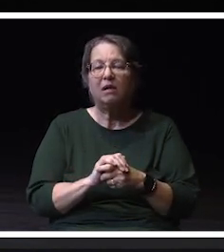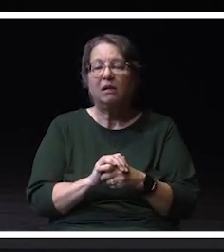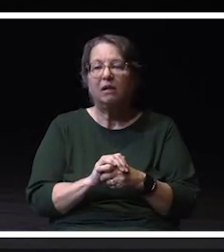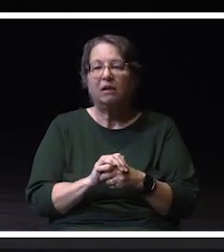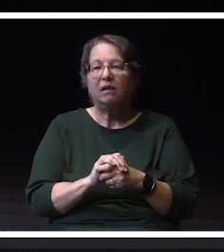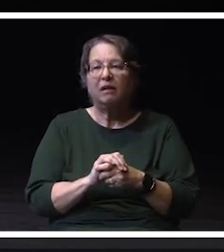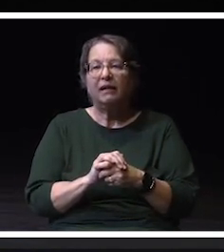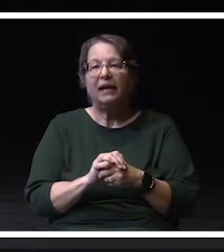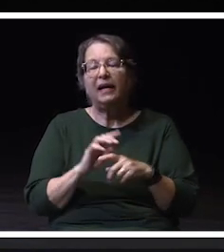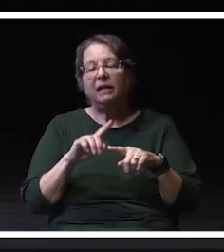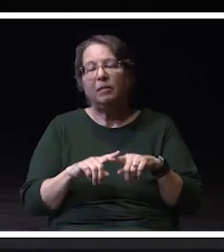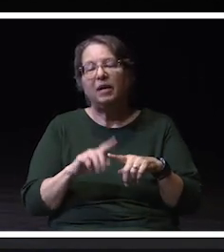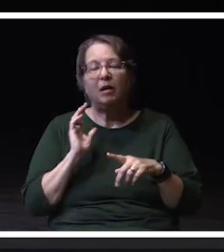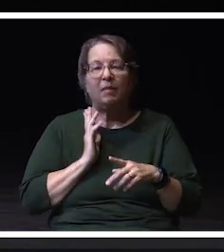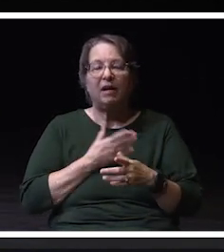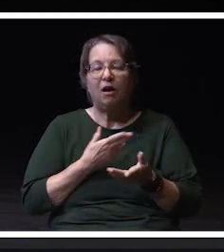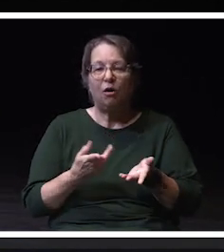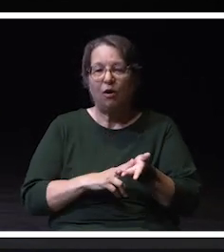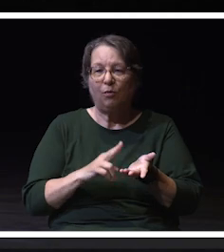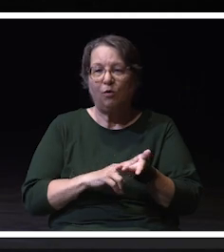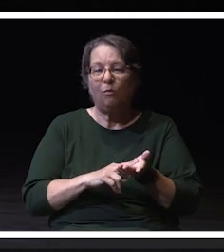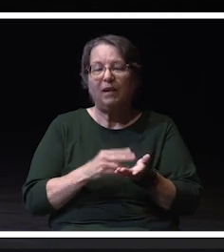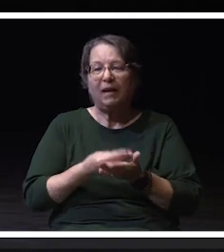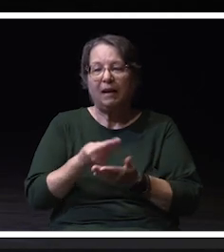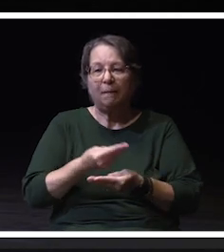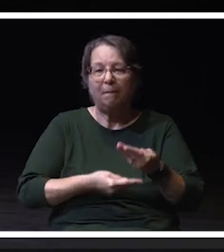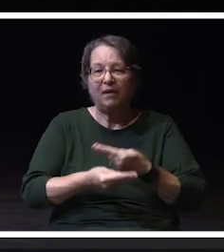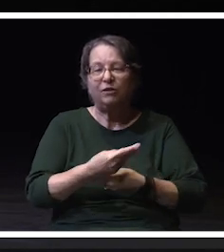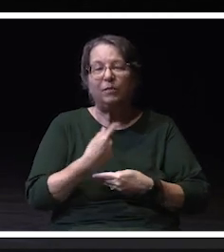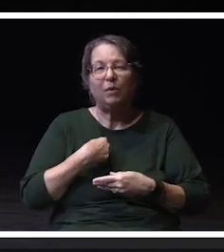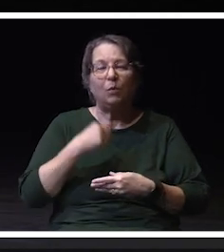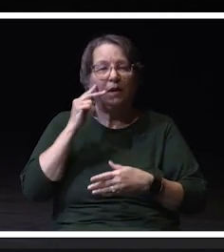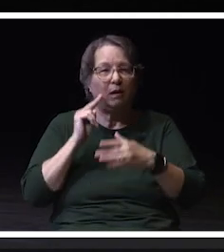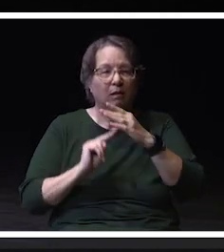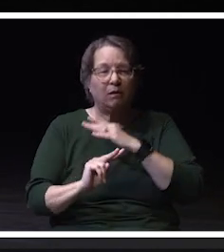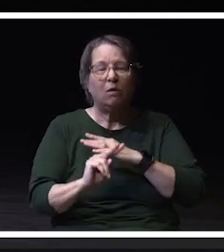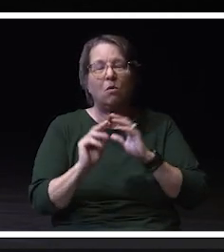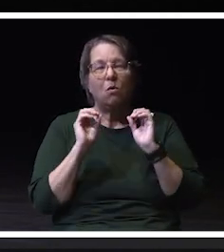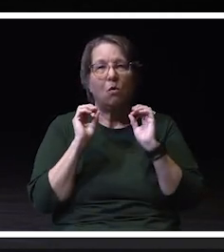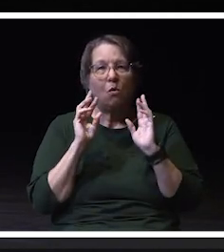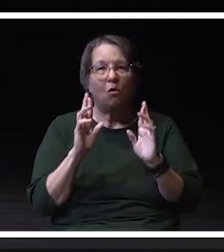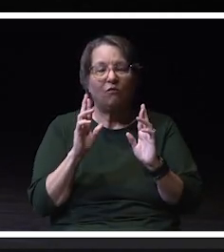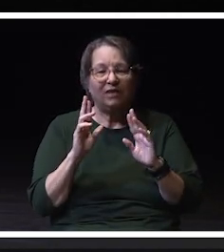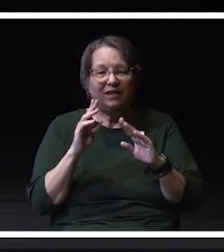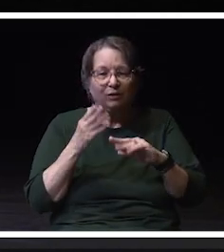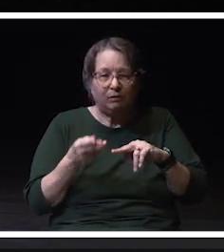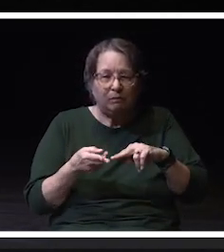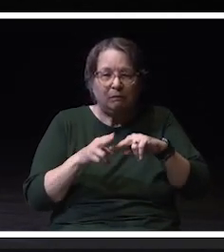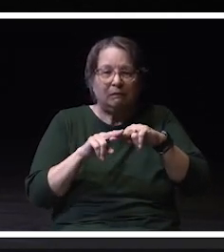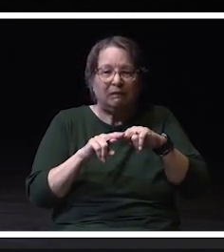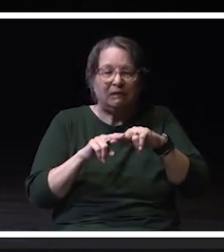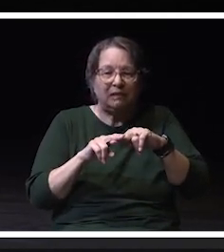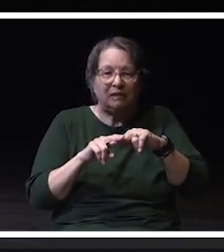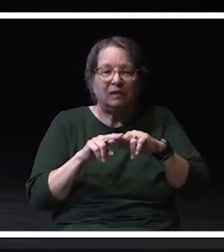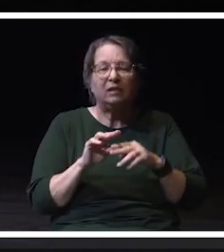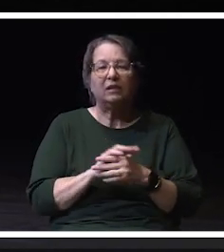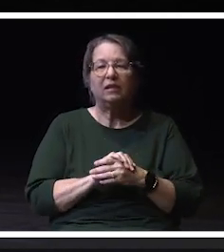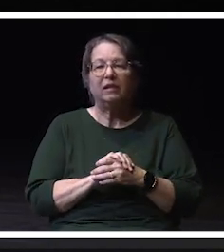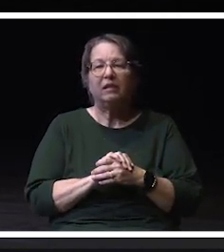current budget projections, we anticipate to move the needle looking at our overall priorities